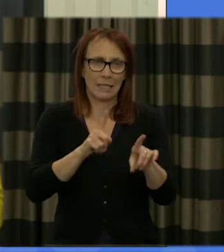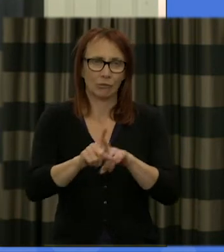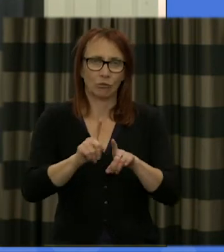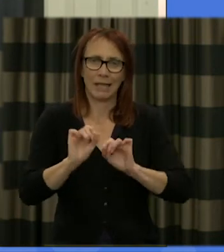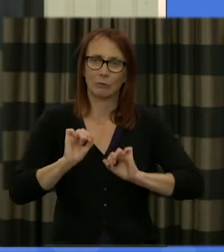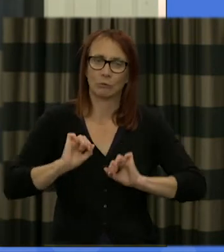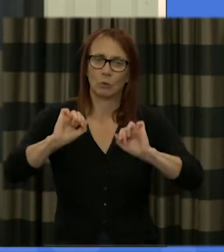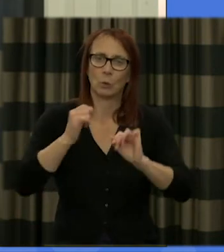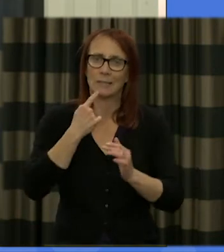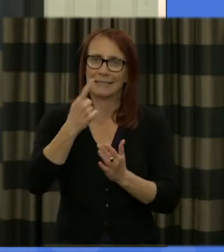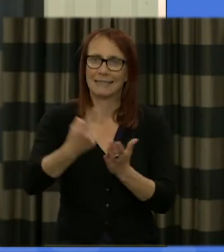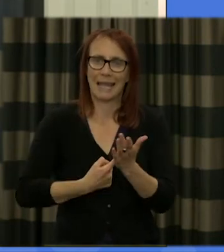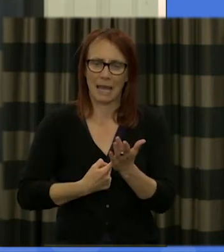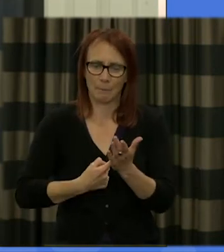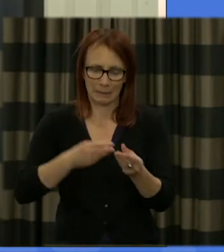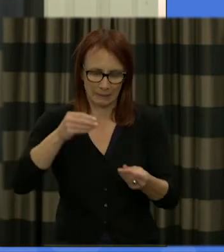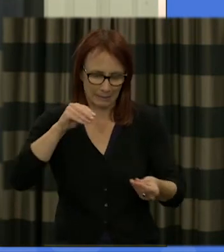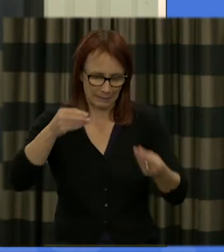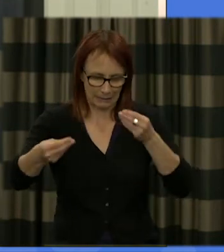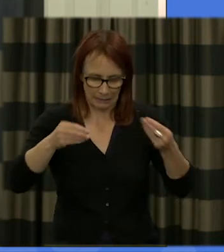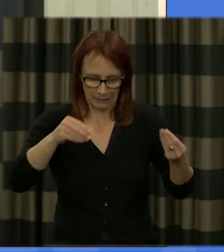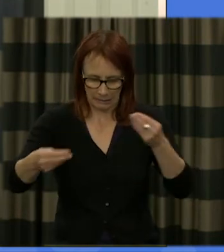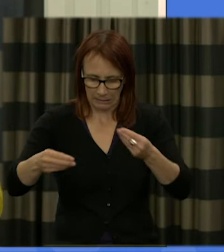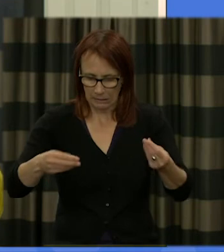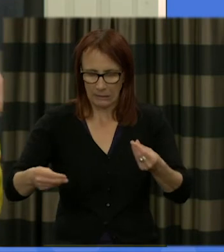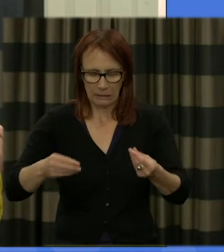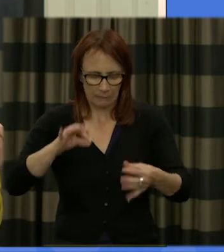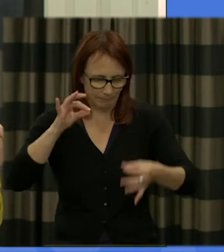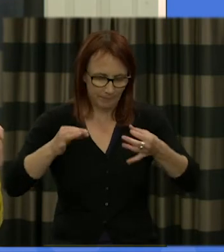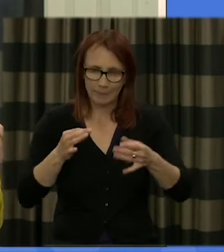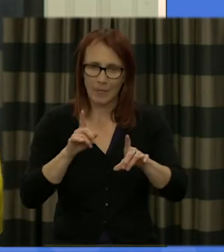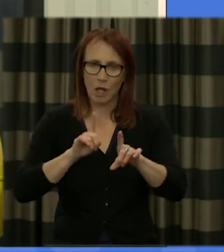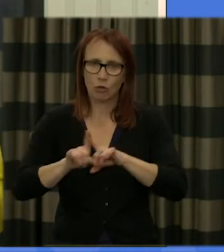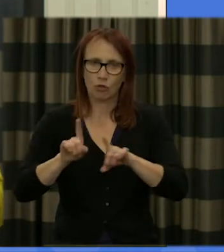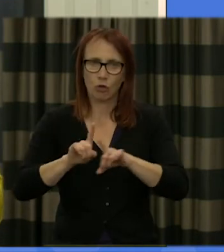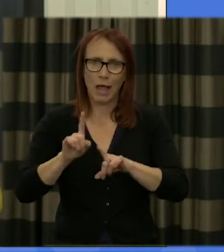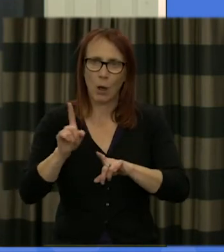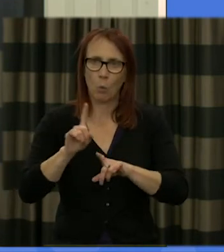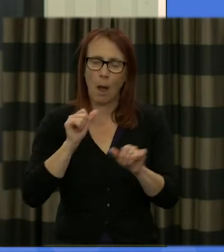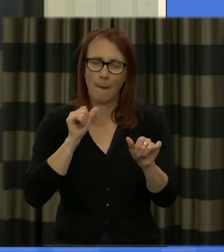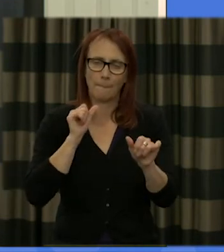statements and to find the best way that reflects your work and that enables us